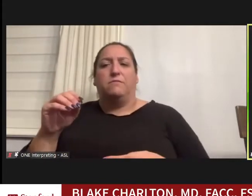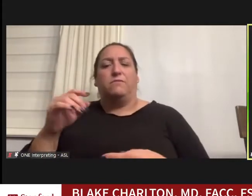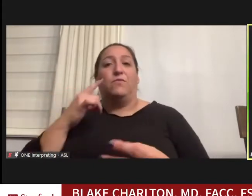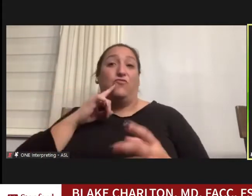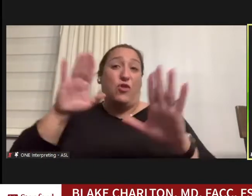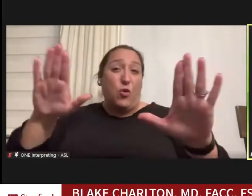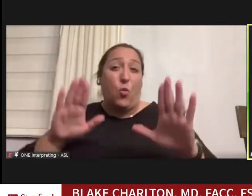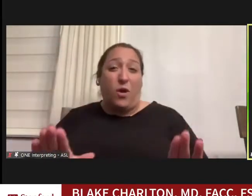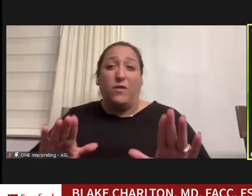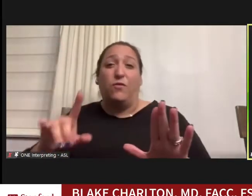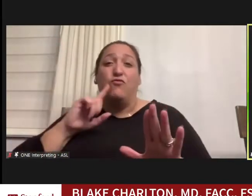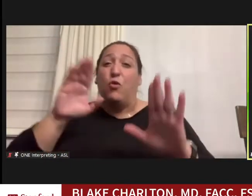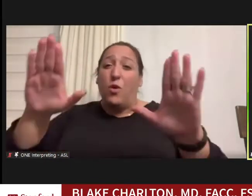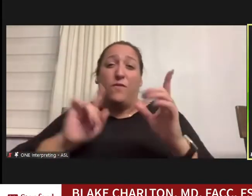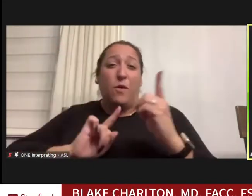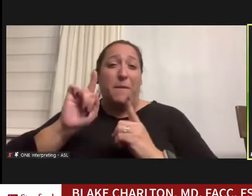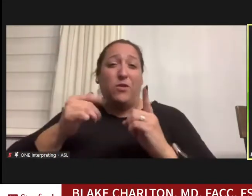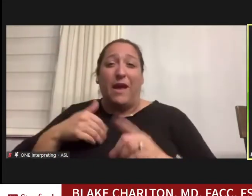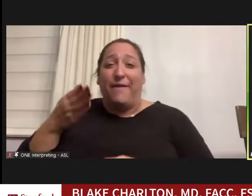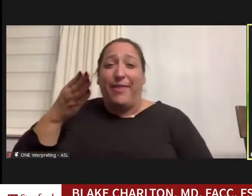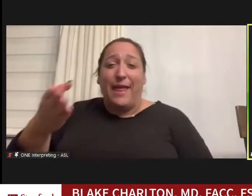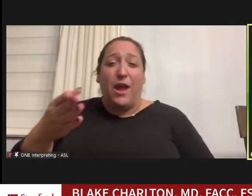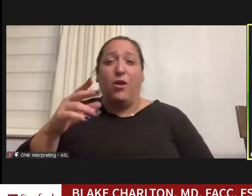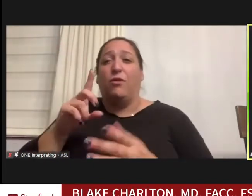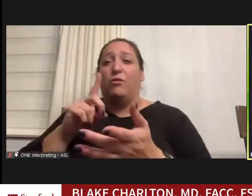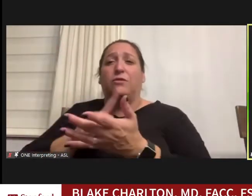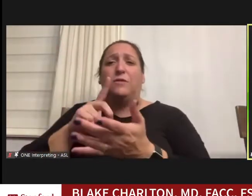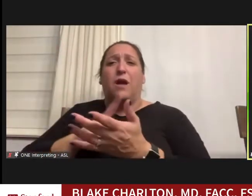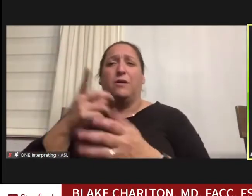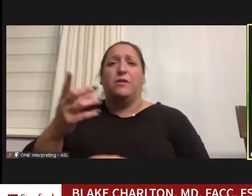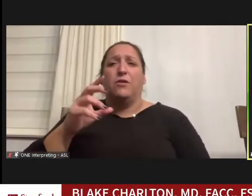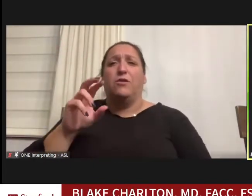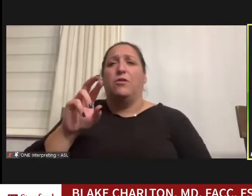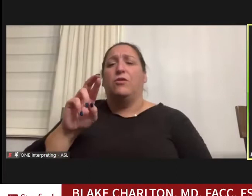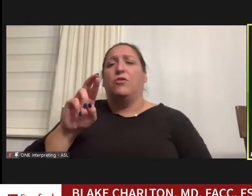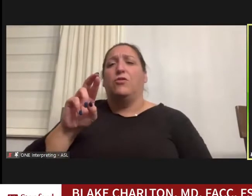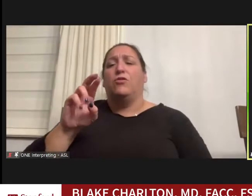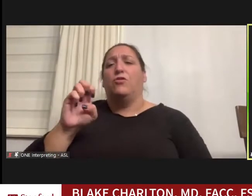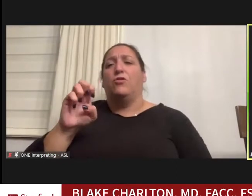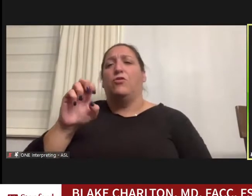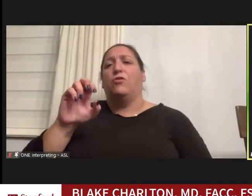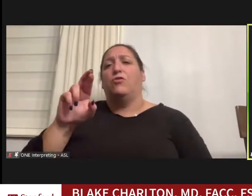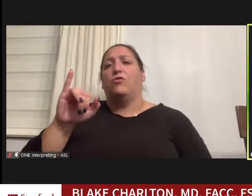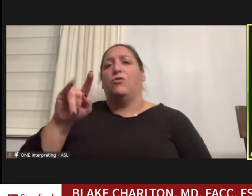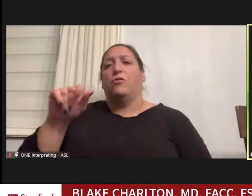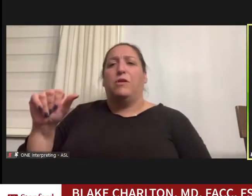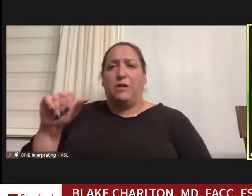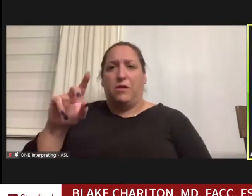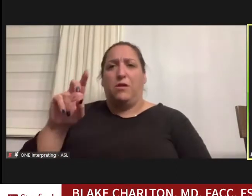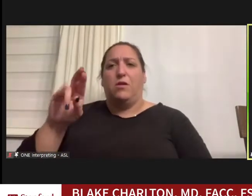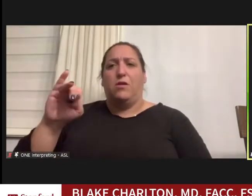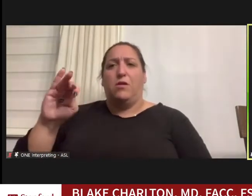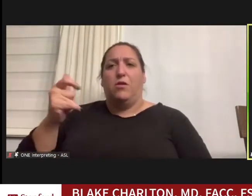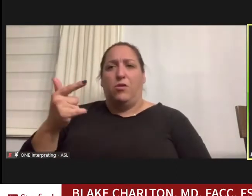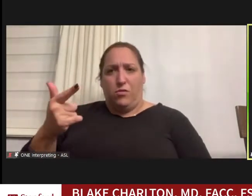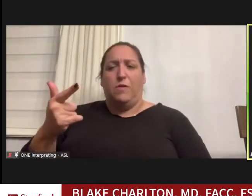wonderful mentors there, and the editor of the Journal of internal medicine put together an